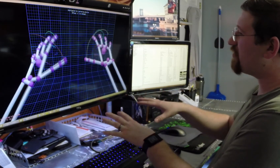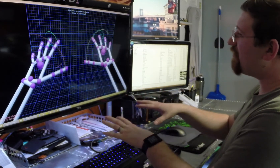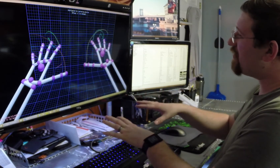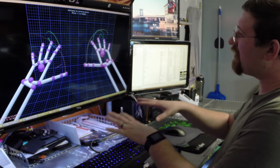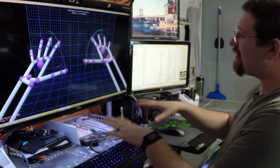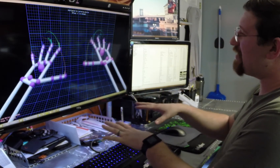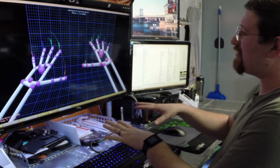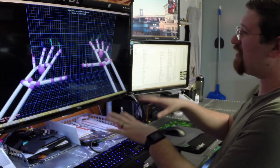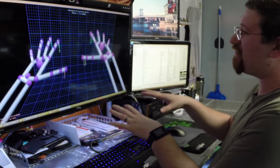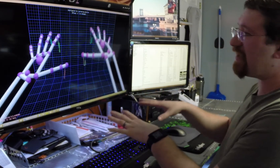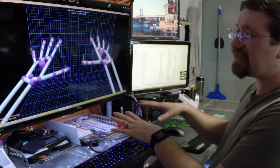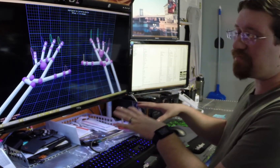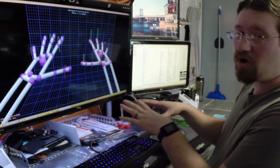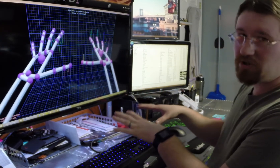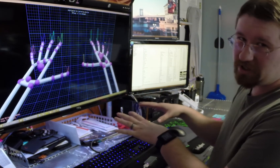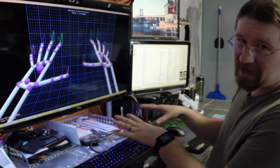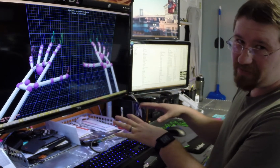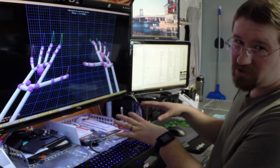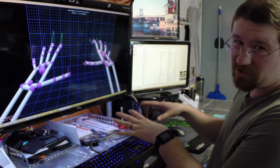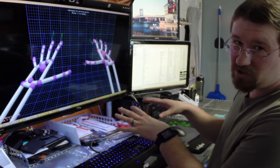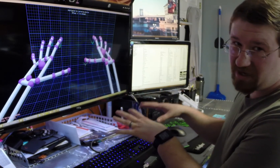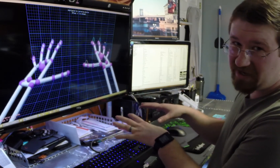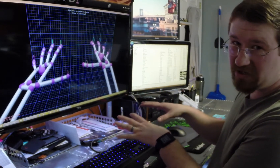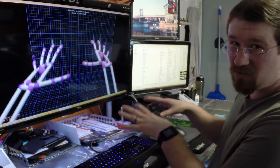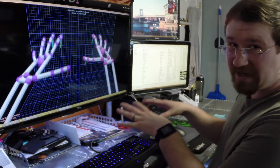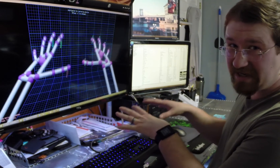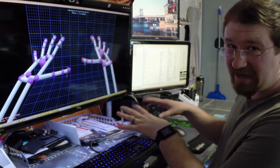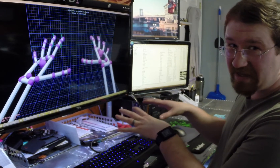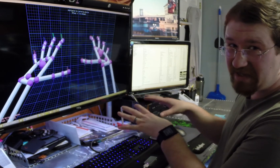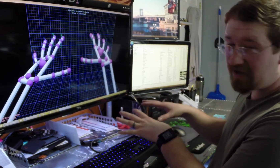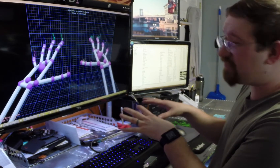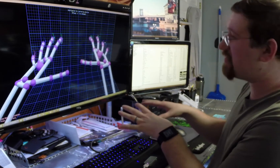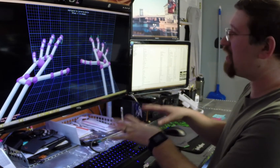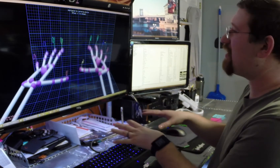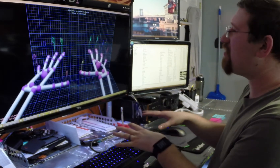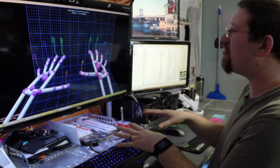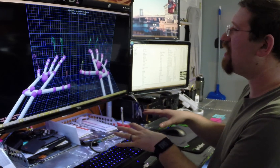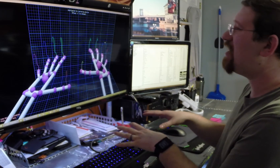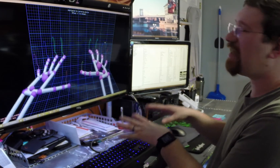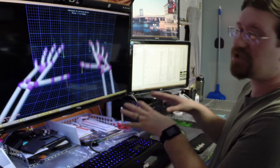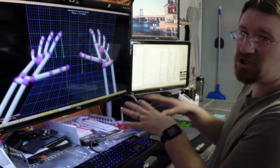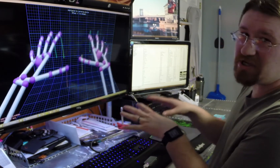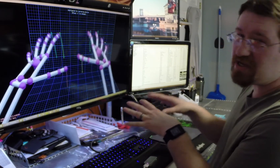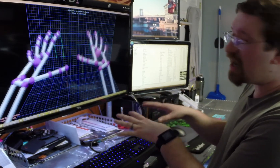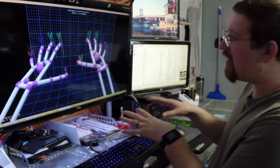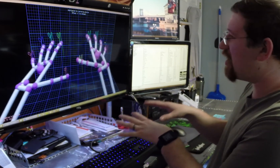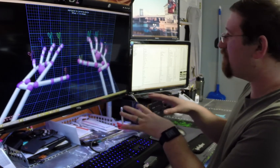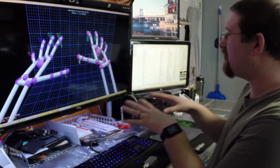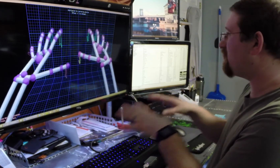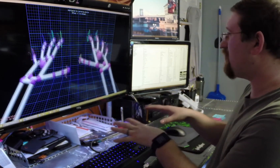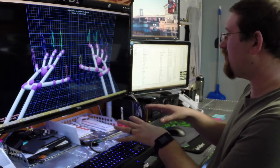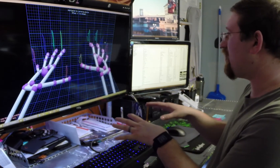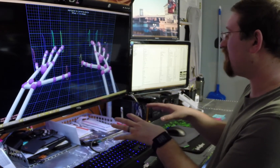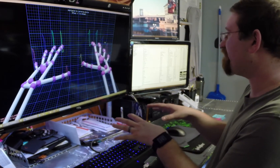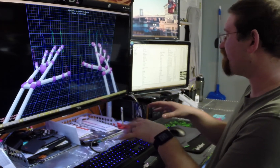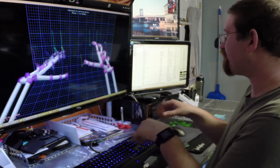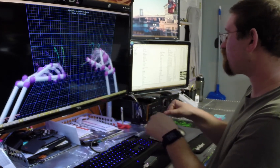But for something like this, the advanced motion capture that you need to recognize data for sign language, It's just not up to speed yet.